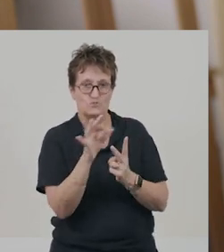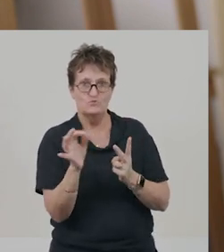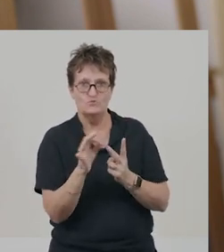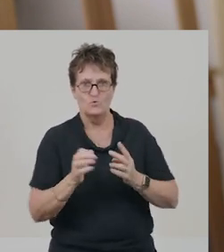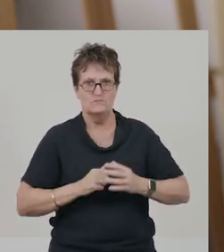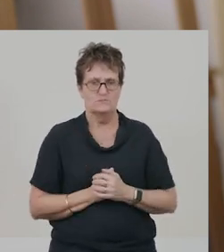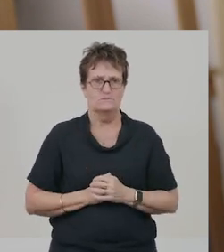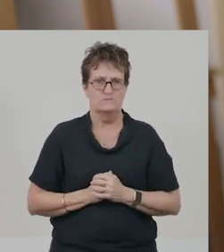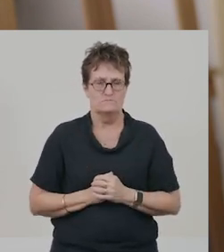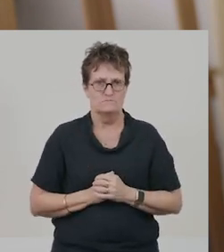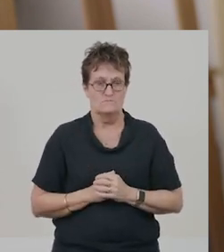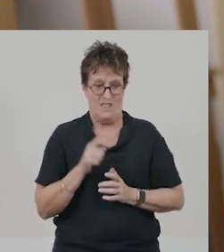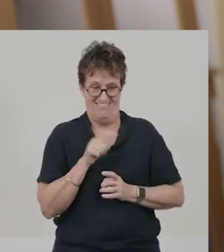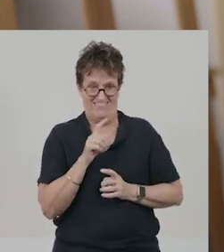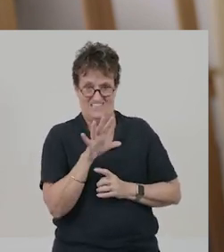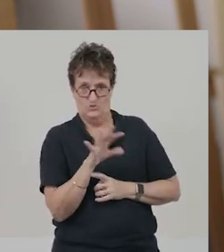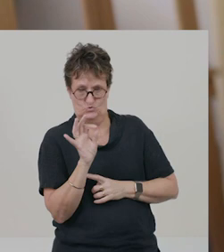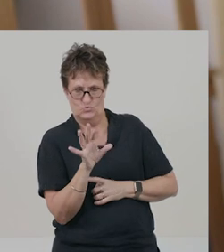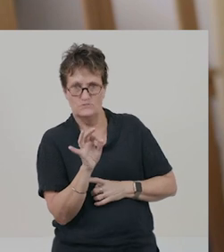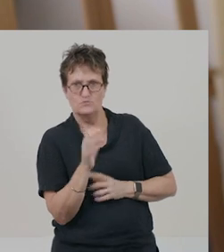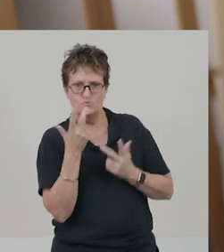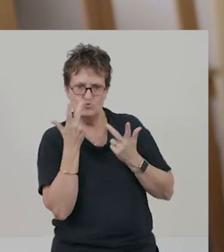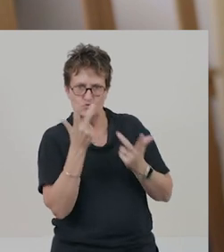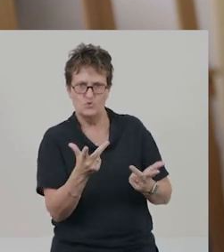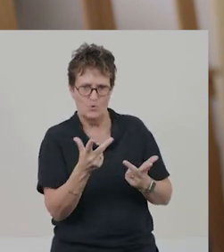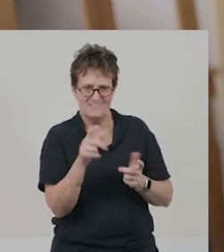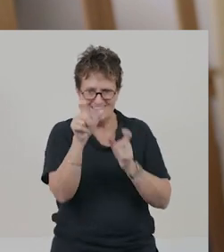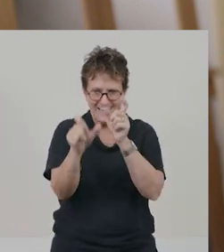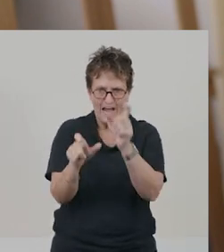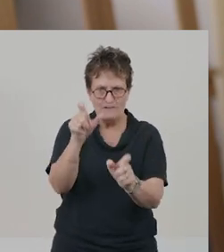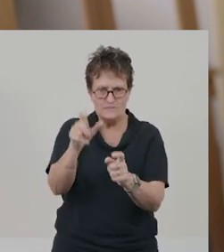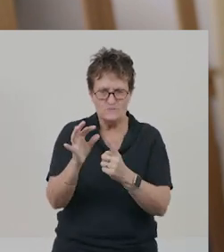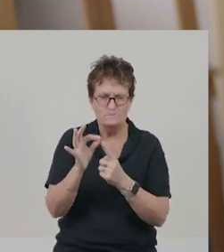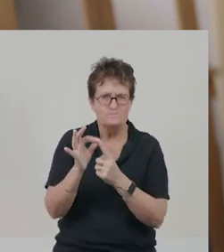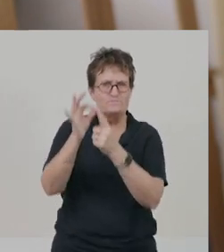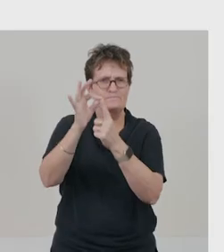It is these choices that show us the characters’ unique traits.